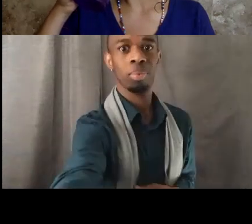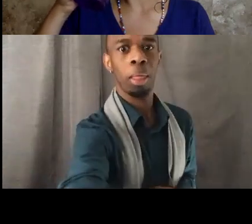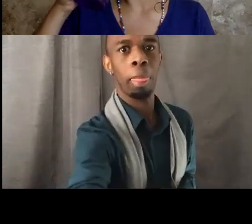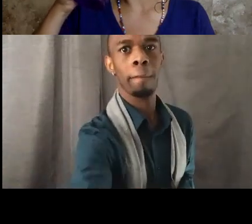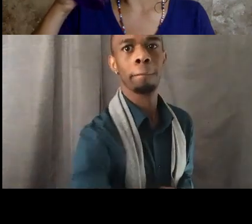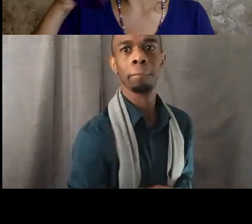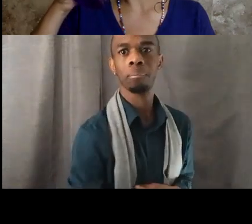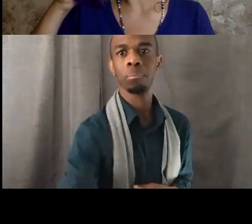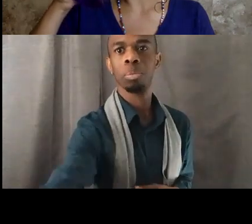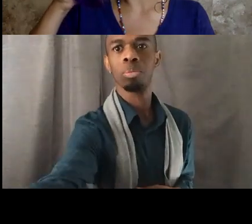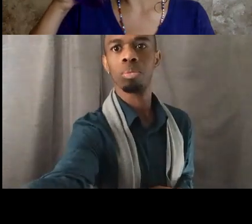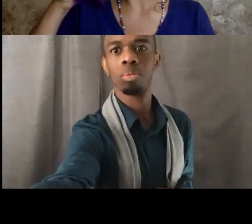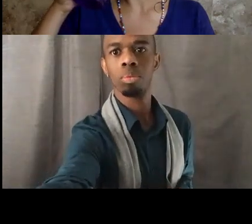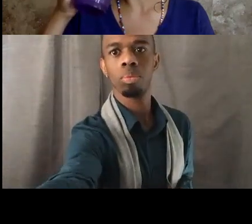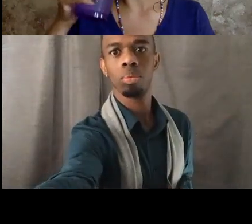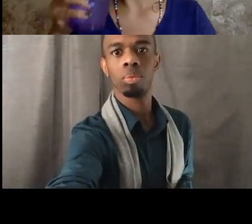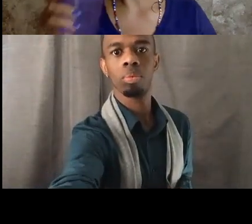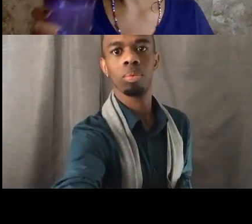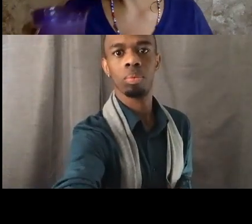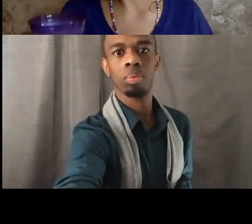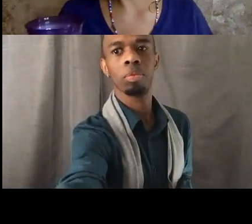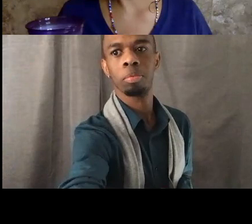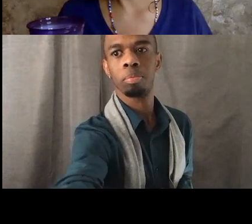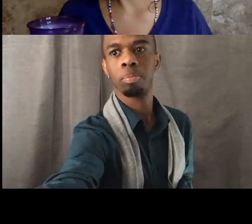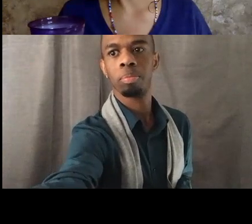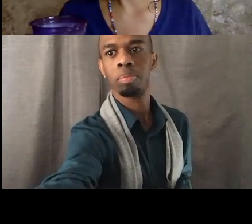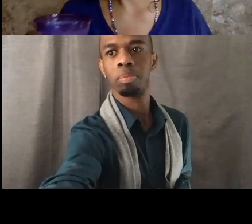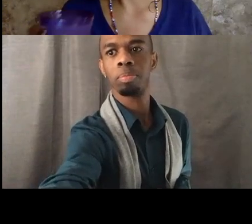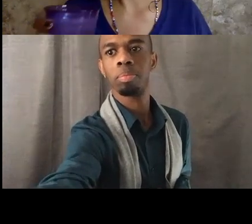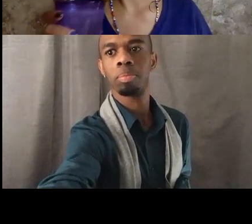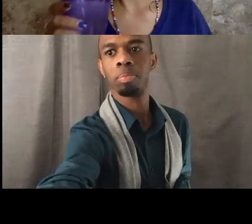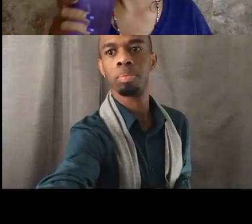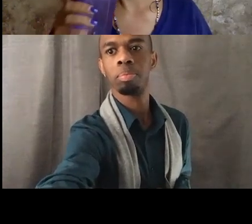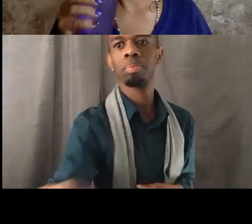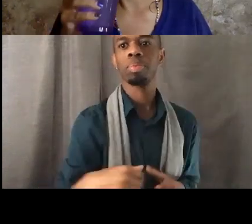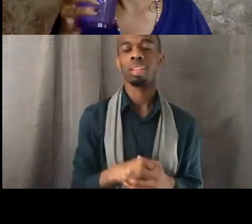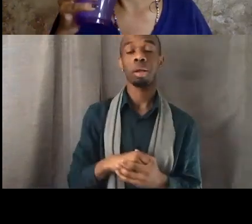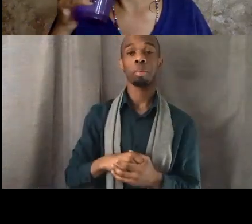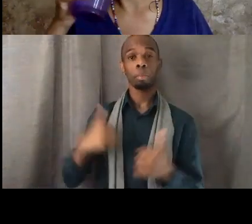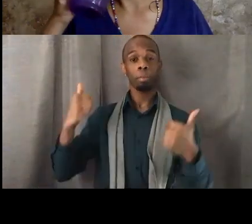[Heather] I can share. I'm really happy to report that my Alma Mater Wellesley College is gonna have